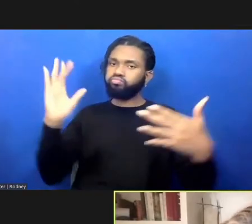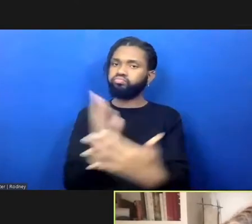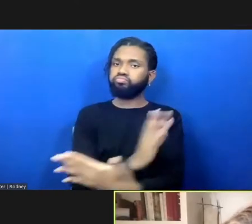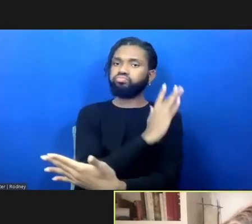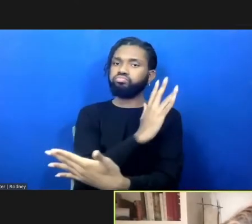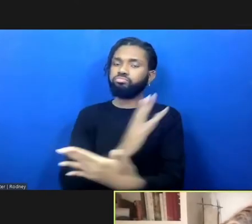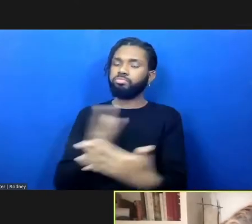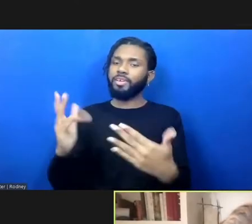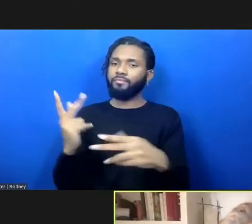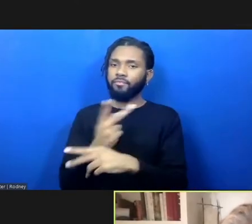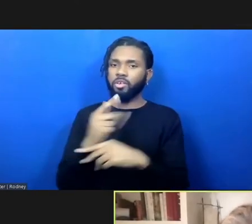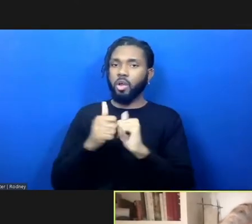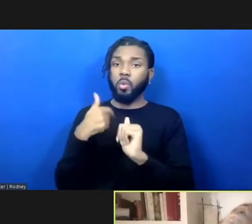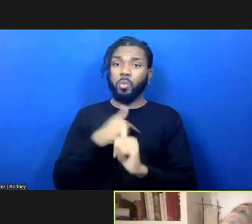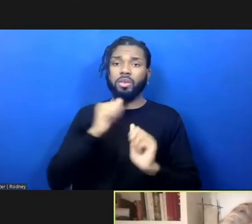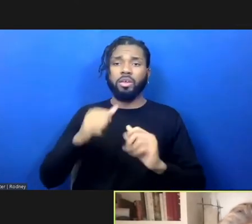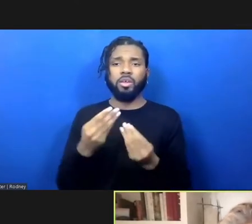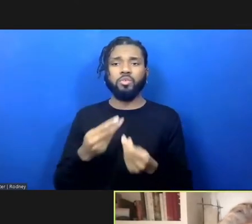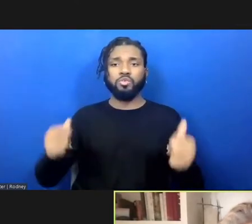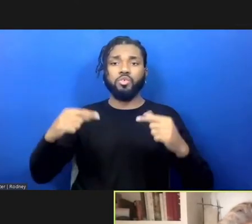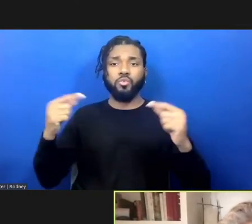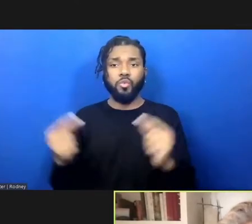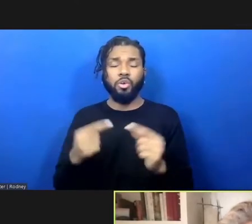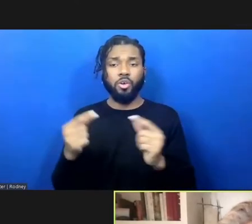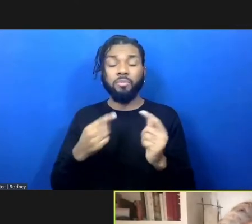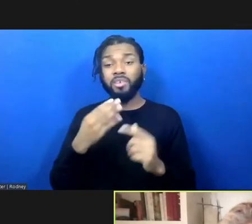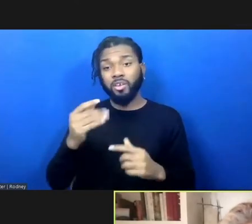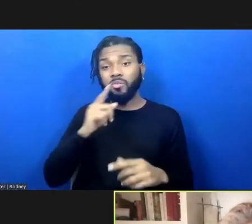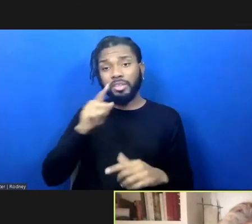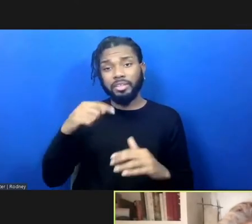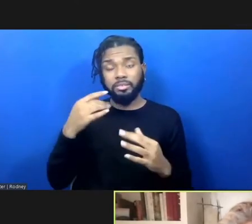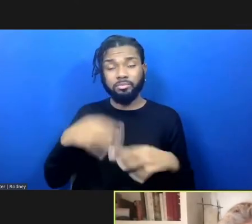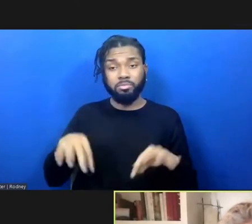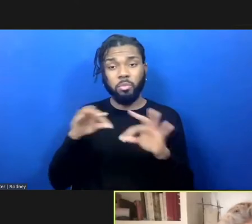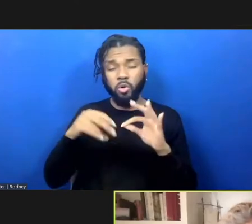And at the deepest level, in a sense, it's best characterized by this word